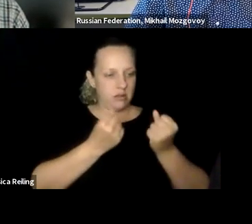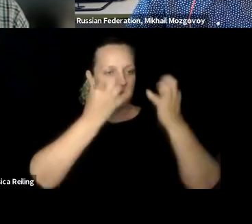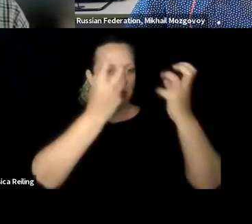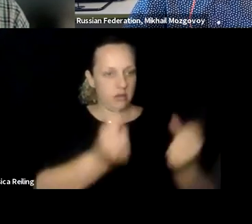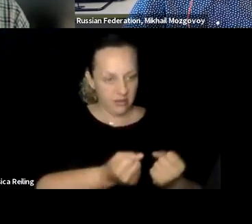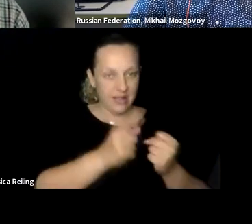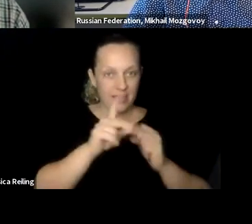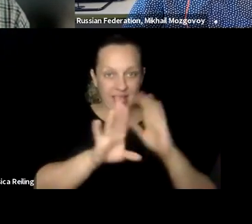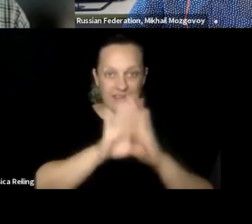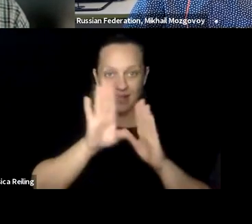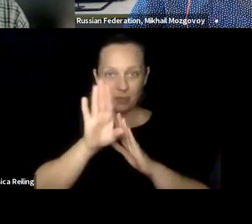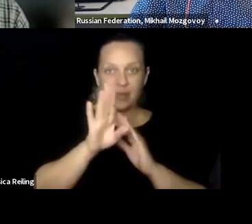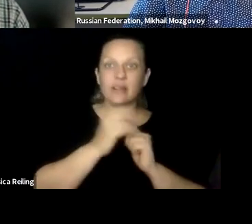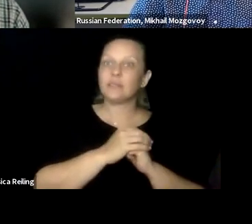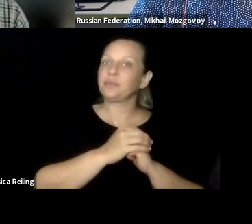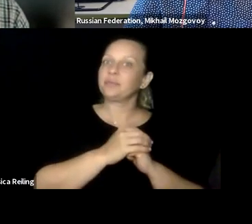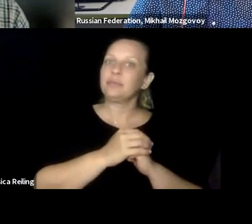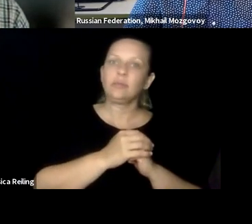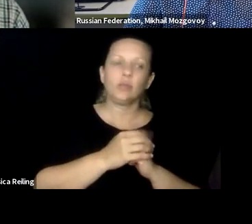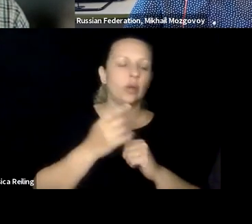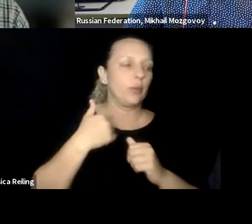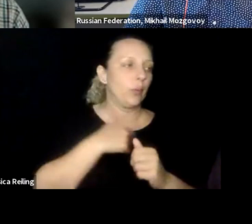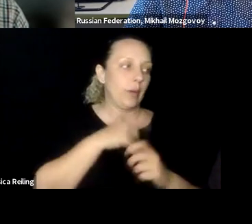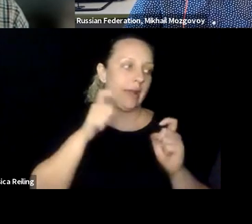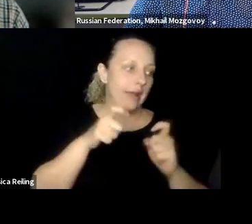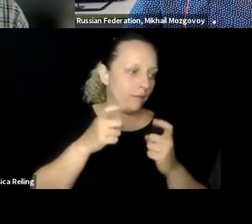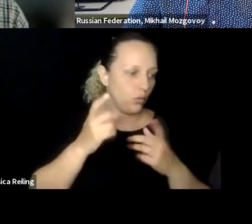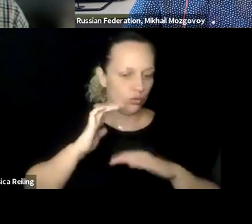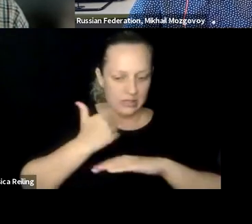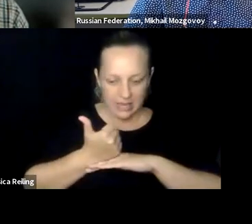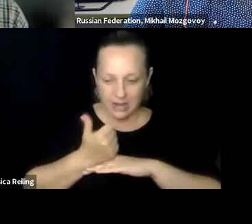if he or she doesn't know it. And of course the development of